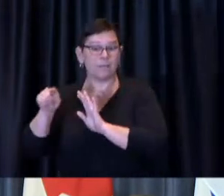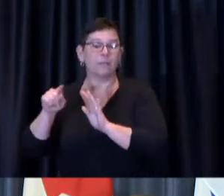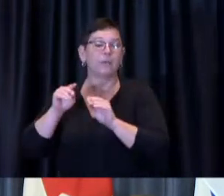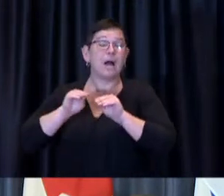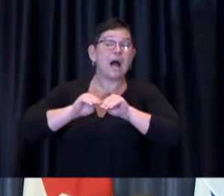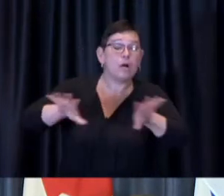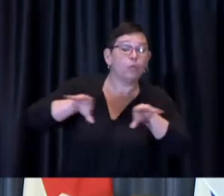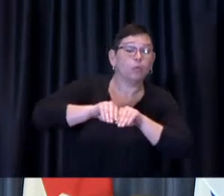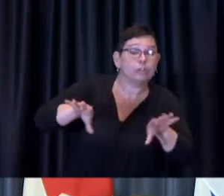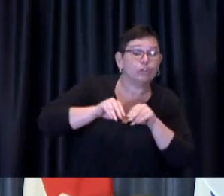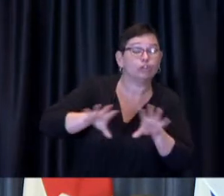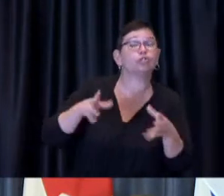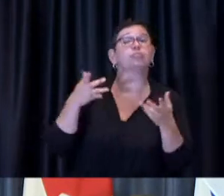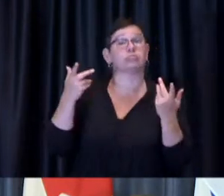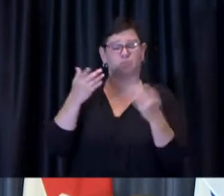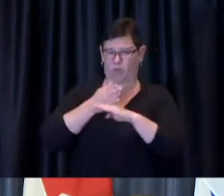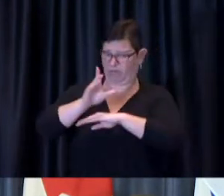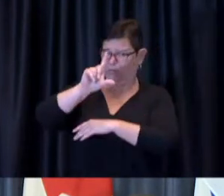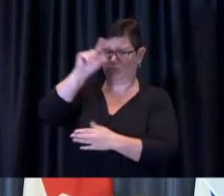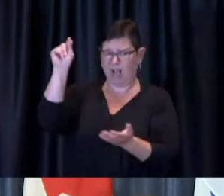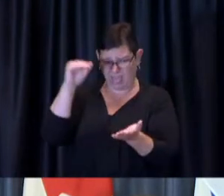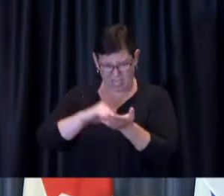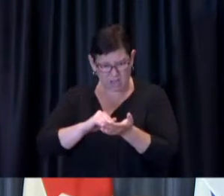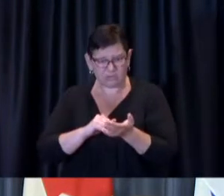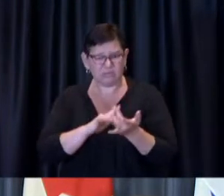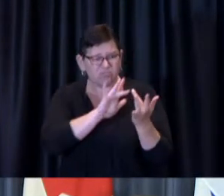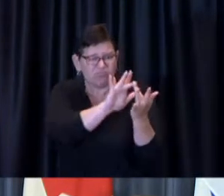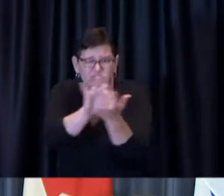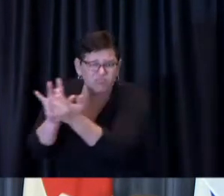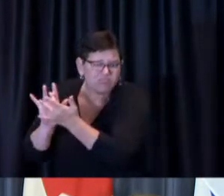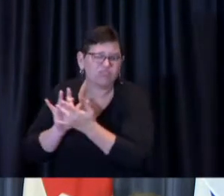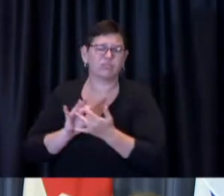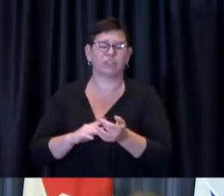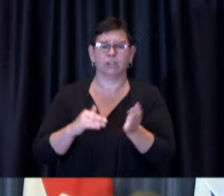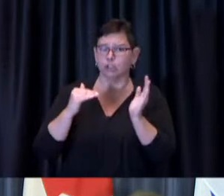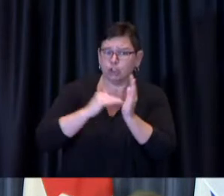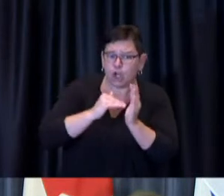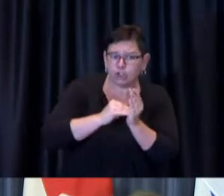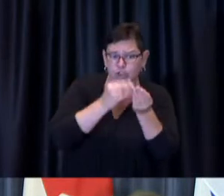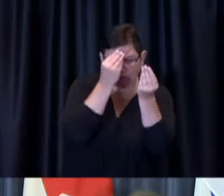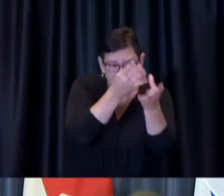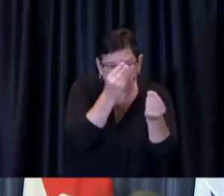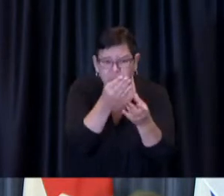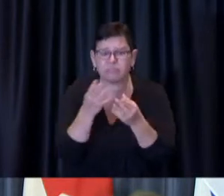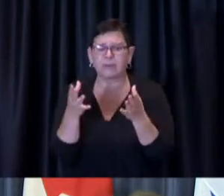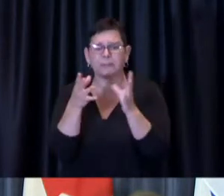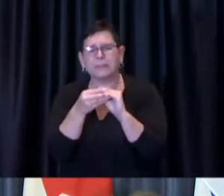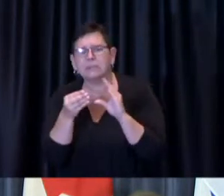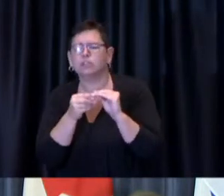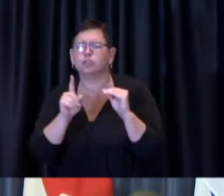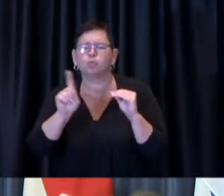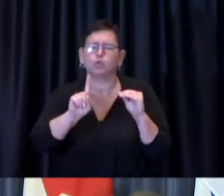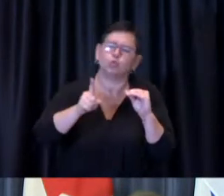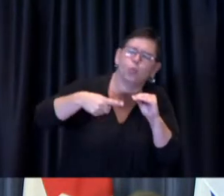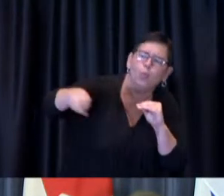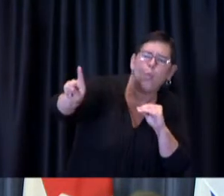with trusted local doctors for example delivering the message to get vaccinated to the people who have yet to take advantage of that opportunity.